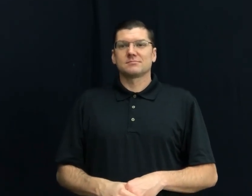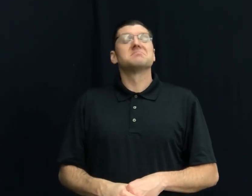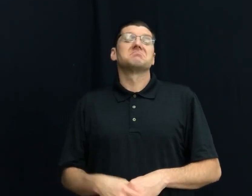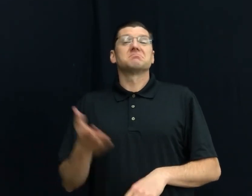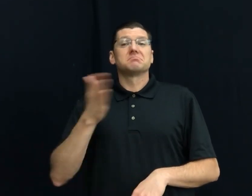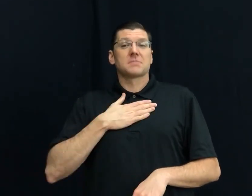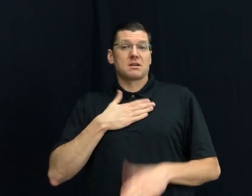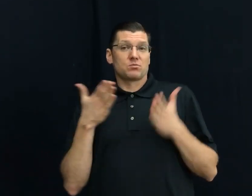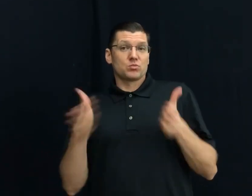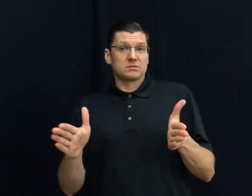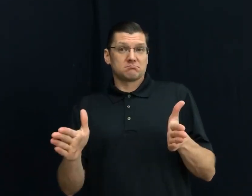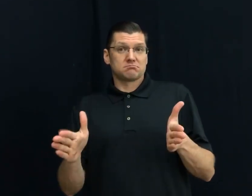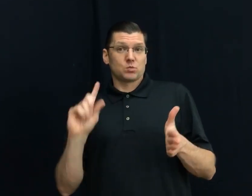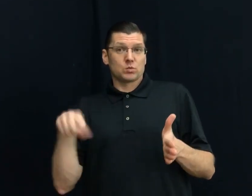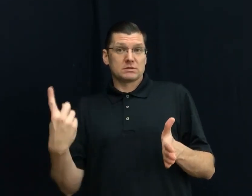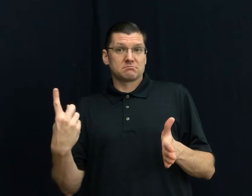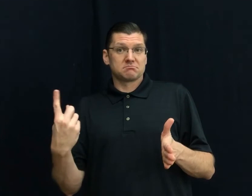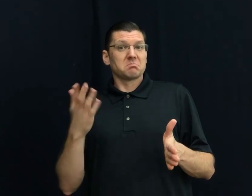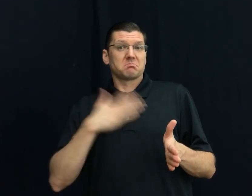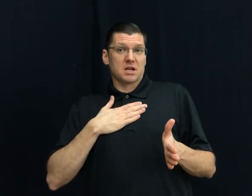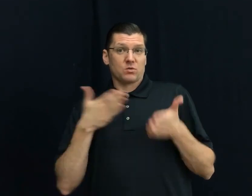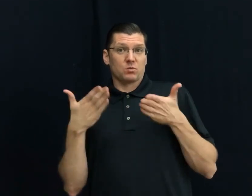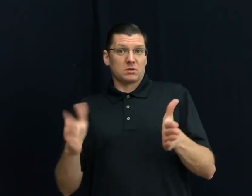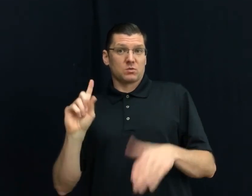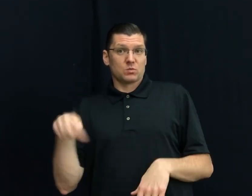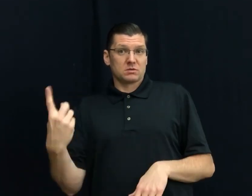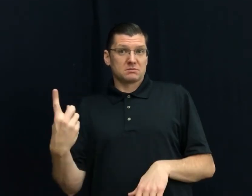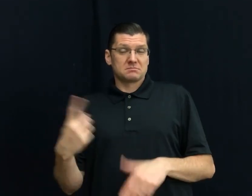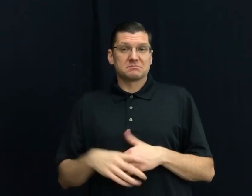72) NEEDS TO HAVE THEIR OWN WAY (my way only)